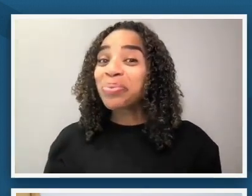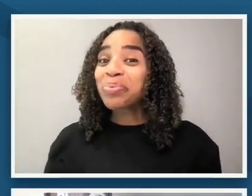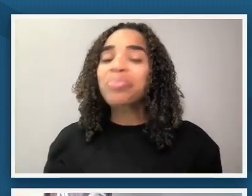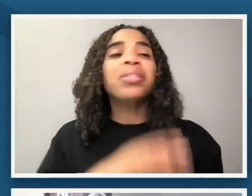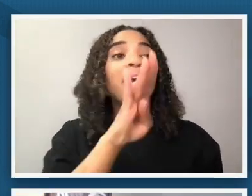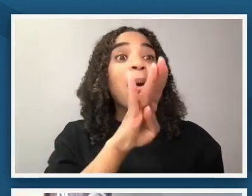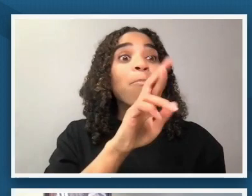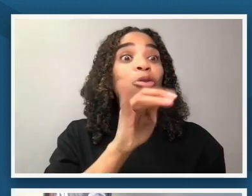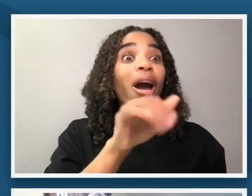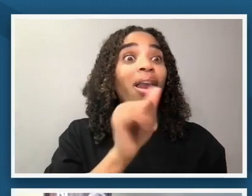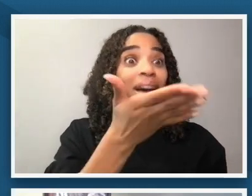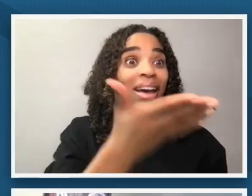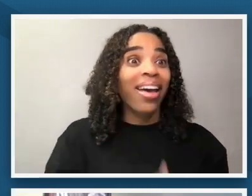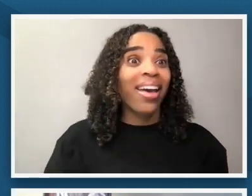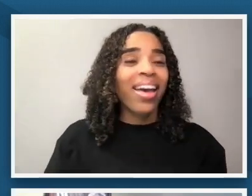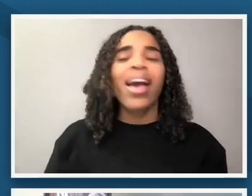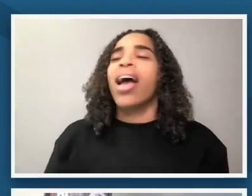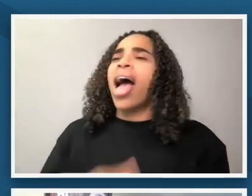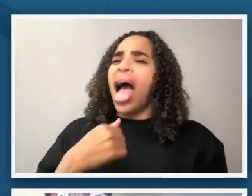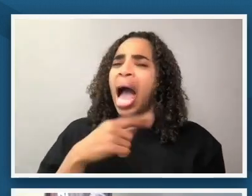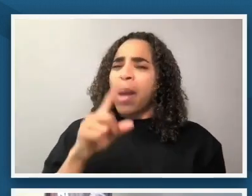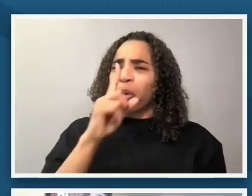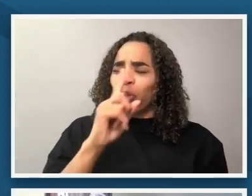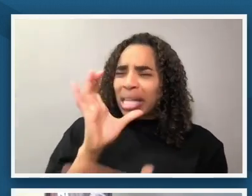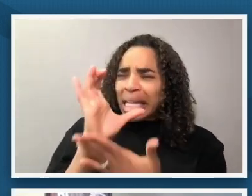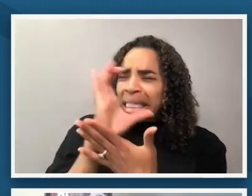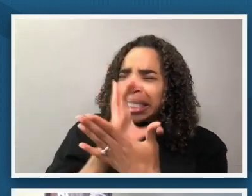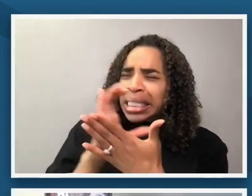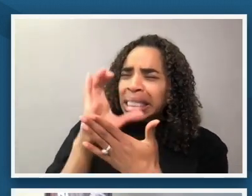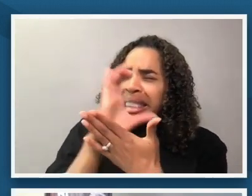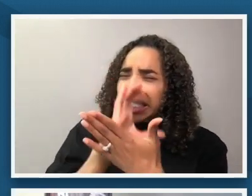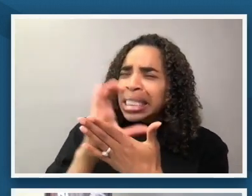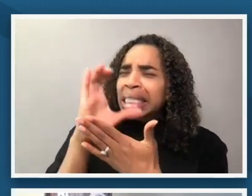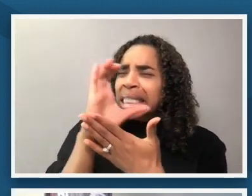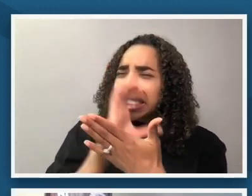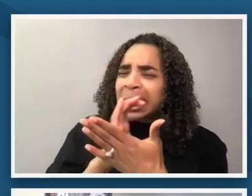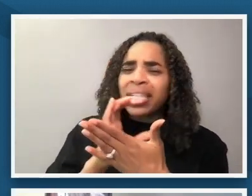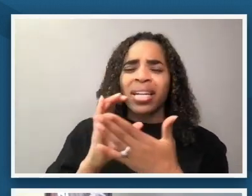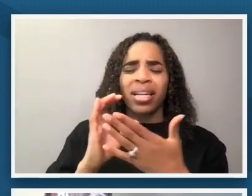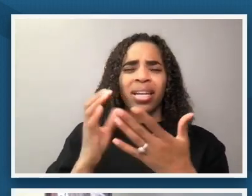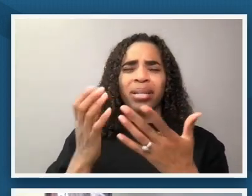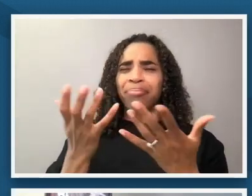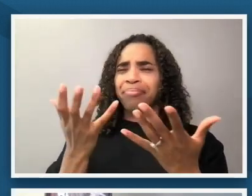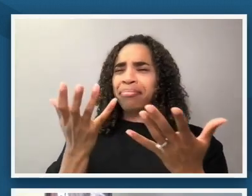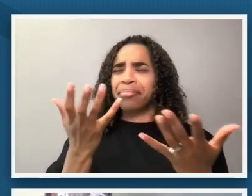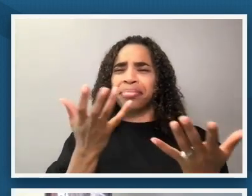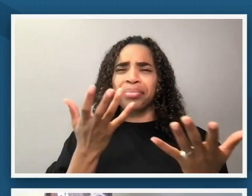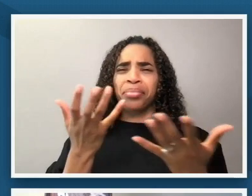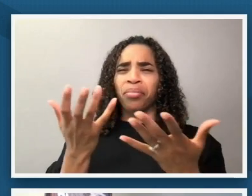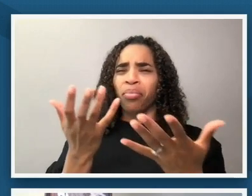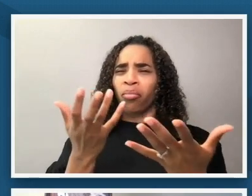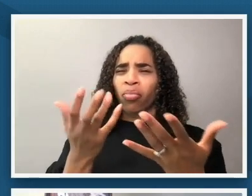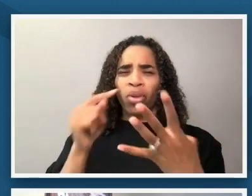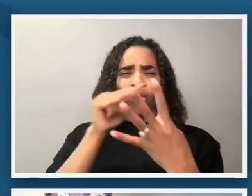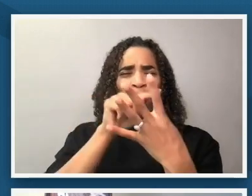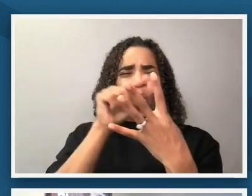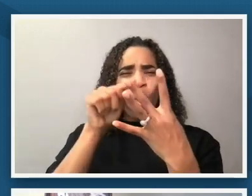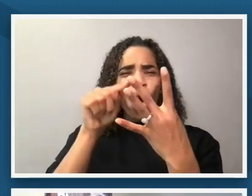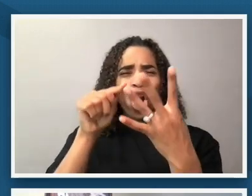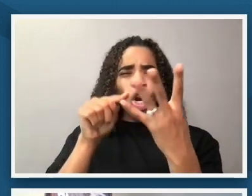i know i'm so interested in um the the